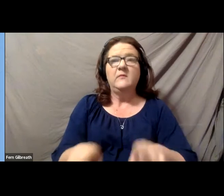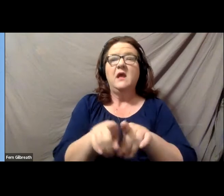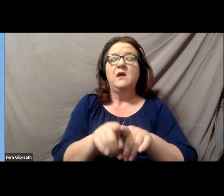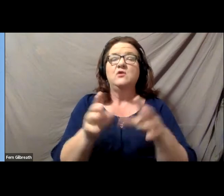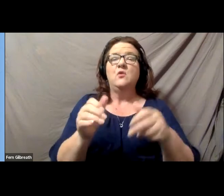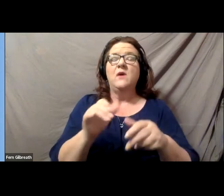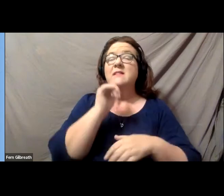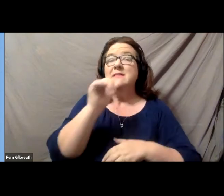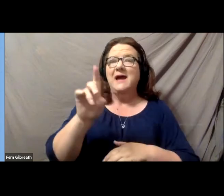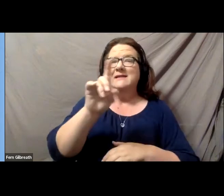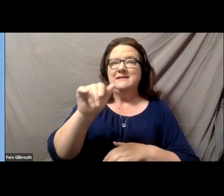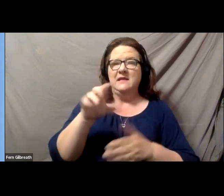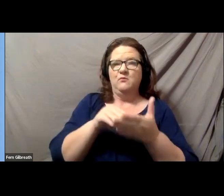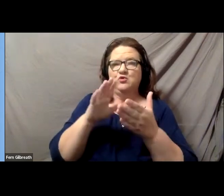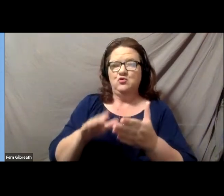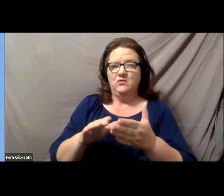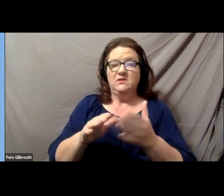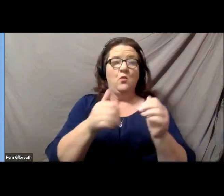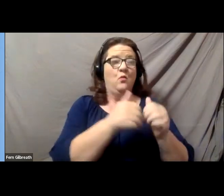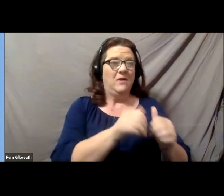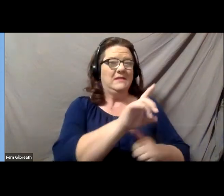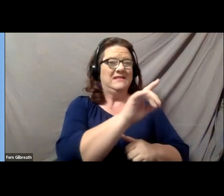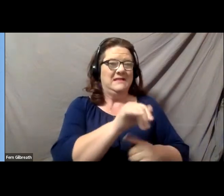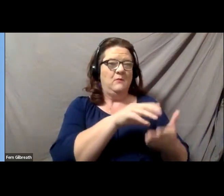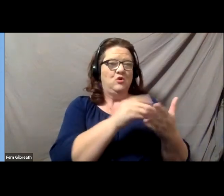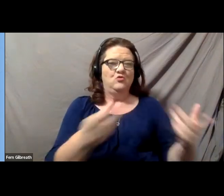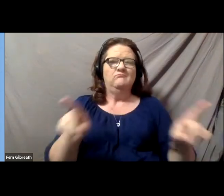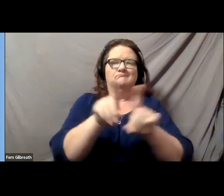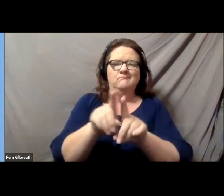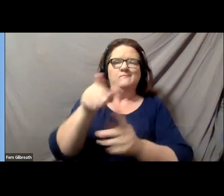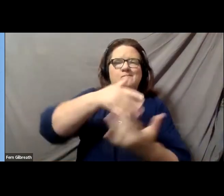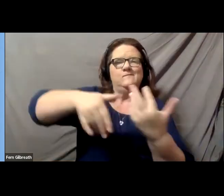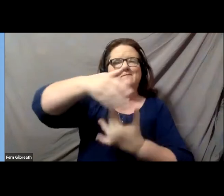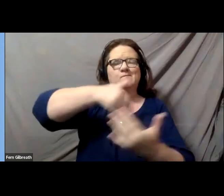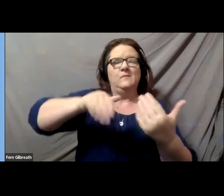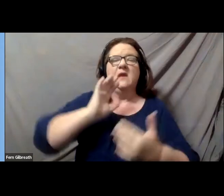to learn alongside students with disabilities, and I want our curriculum to be focused and pertinent